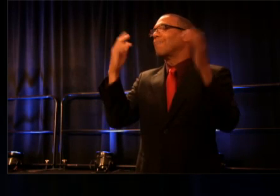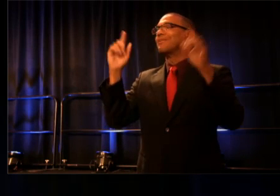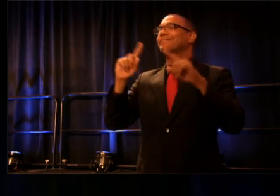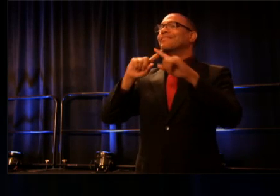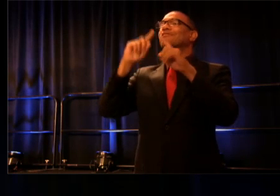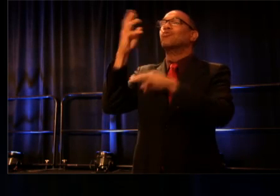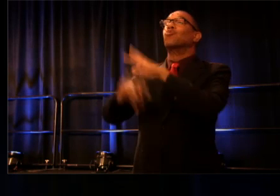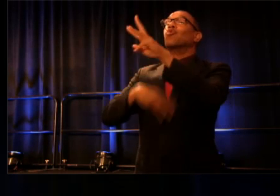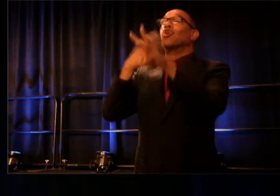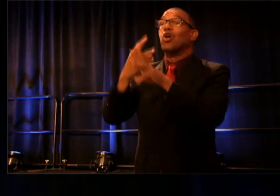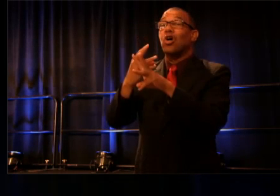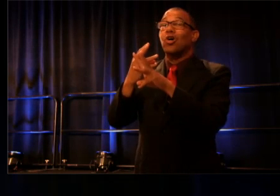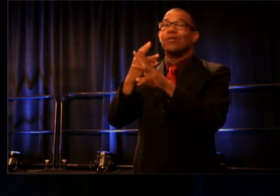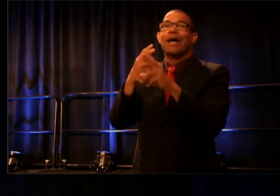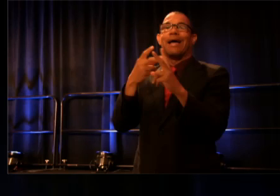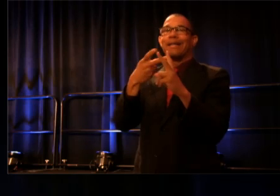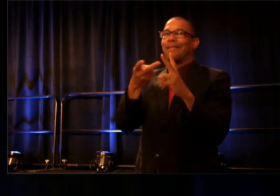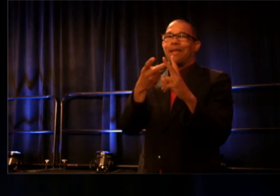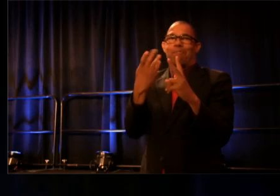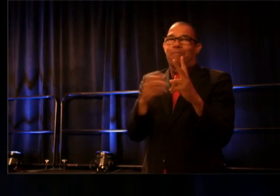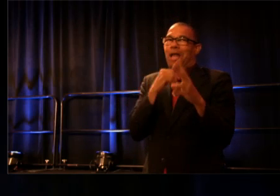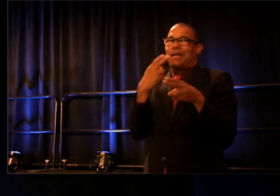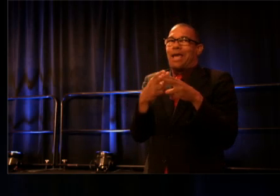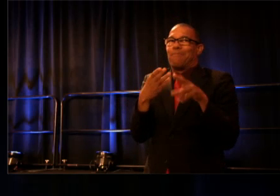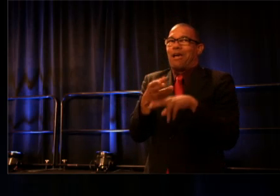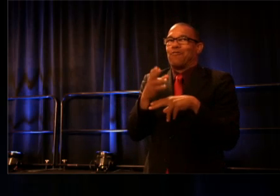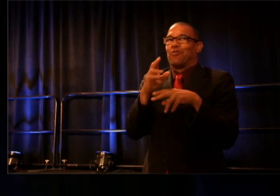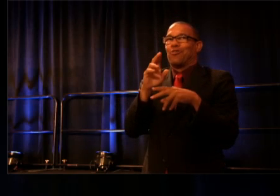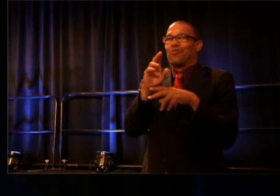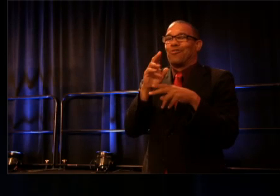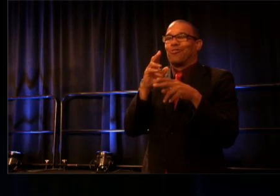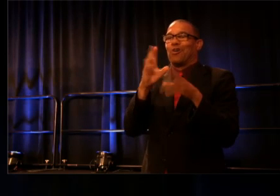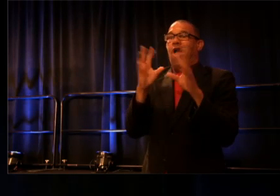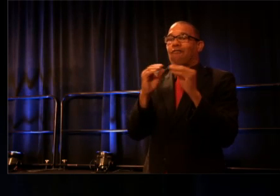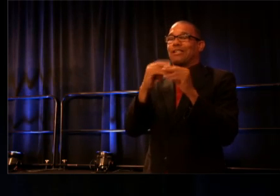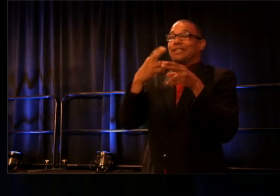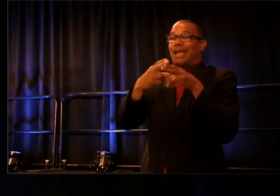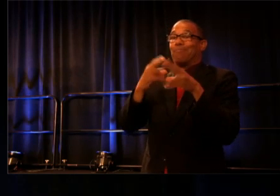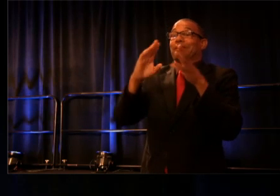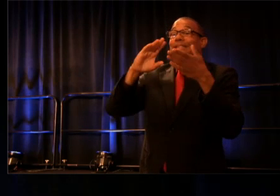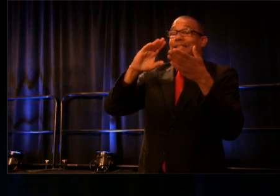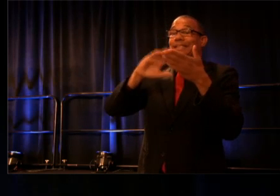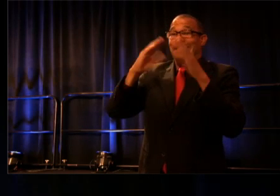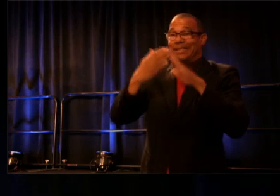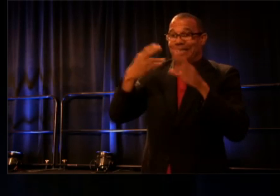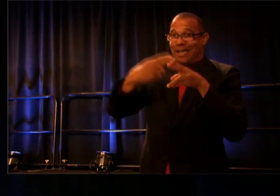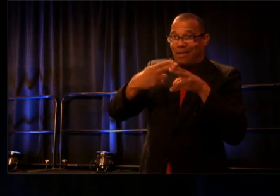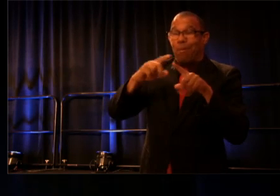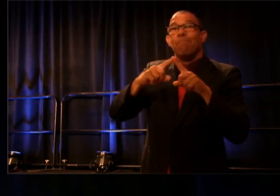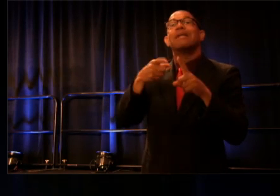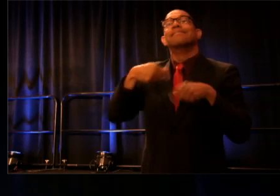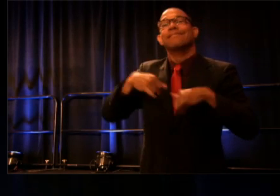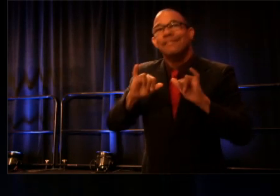named after a conference city can grow up in a world that meets their love with love.